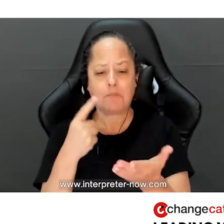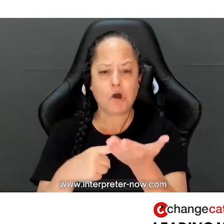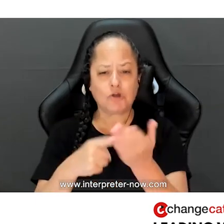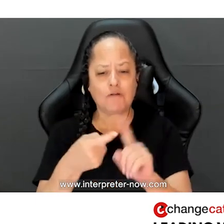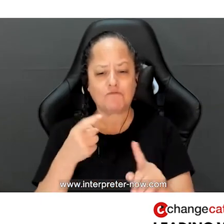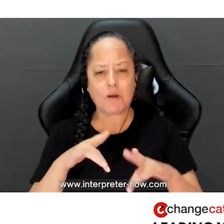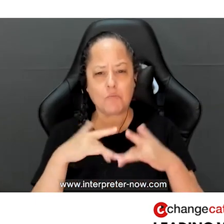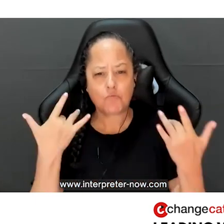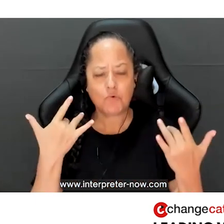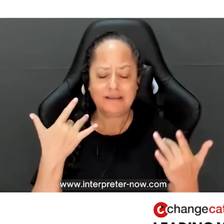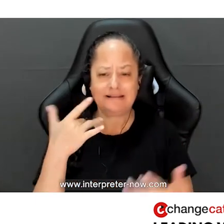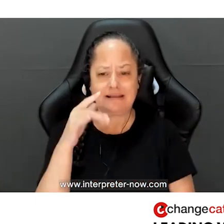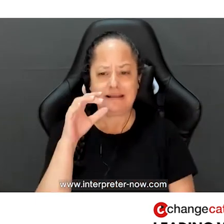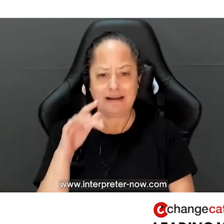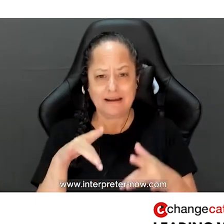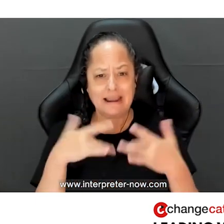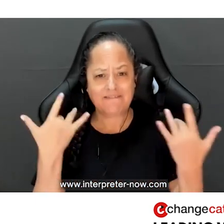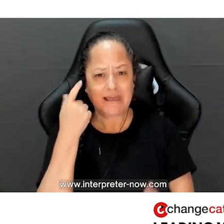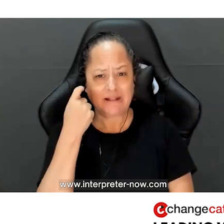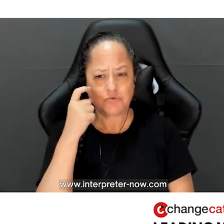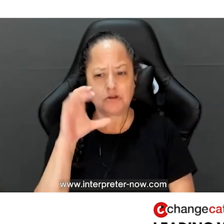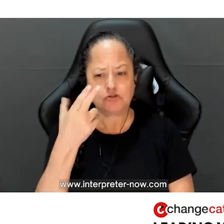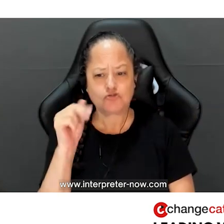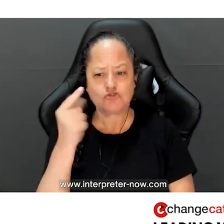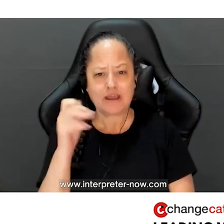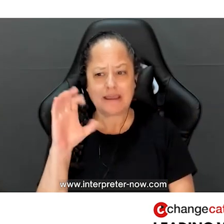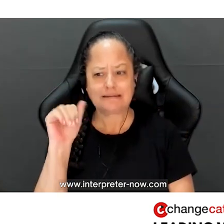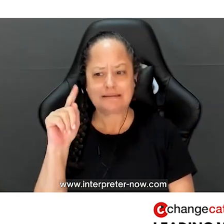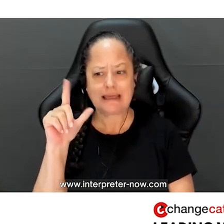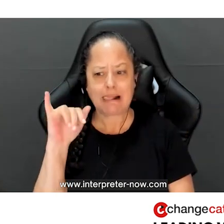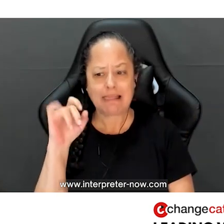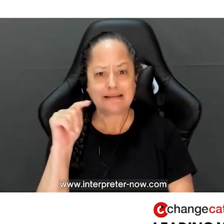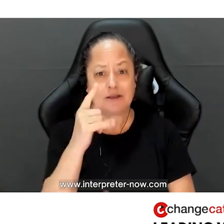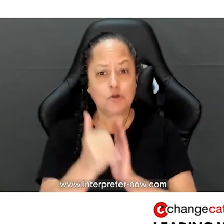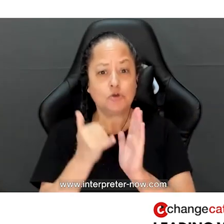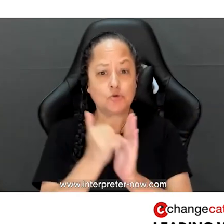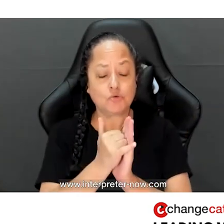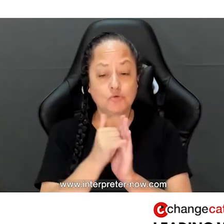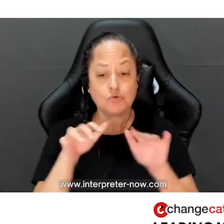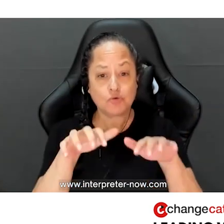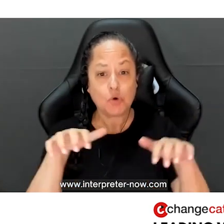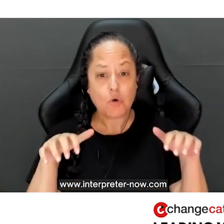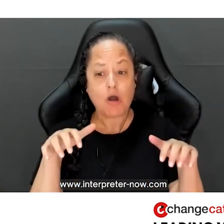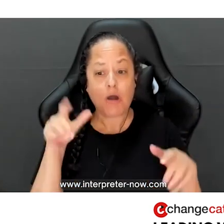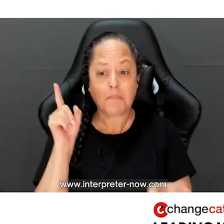recent events at Change Catalyst. For anyone who is in our YouTube audience, who is blind or low-vision, I’m a White